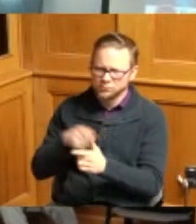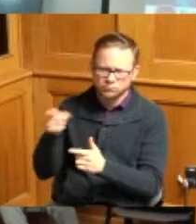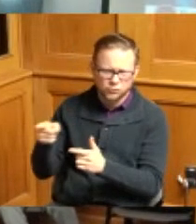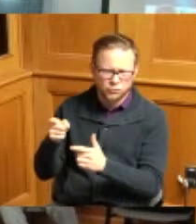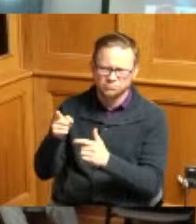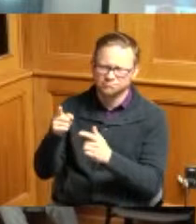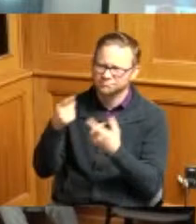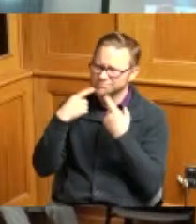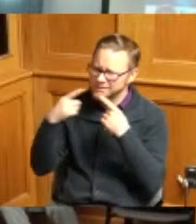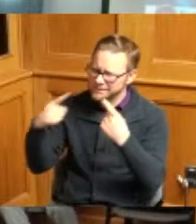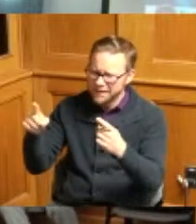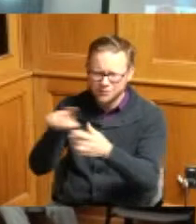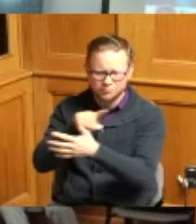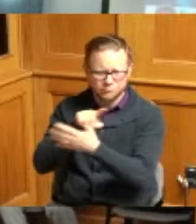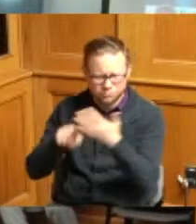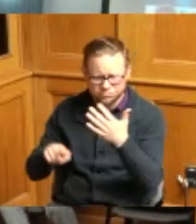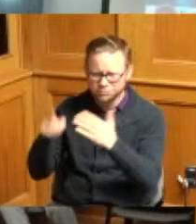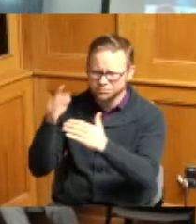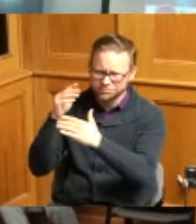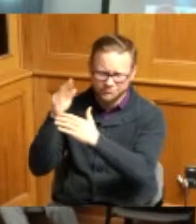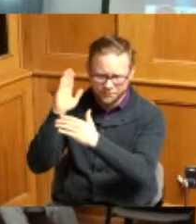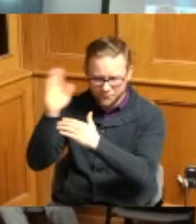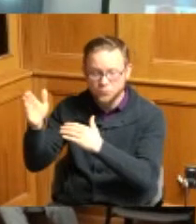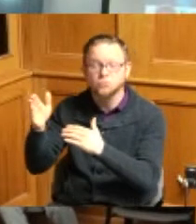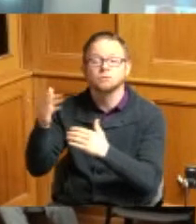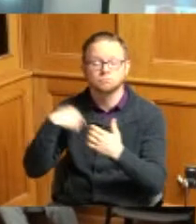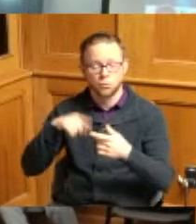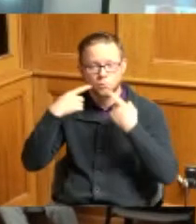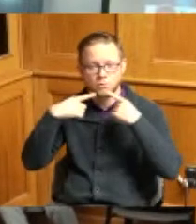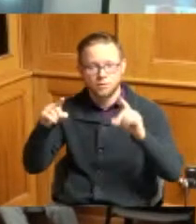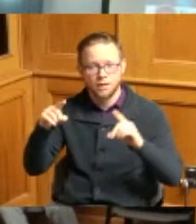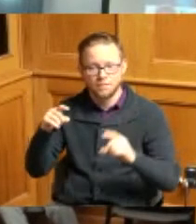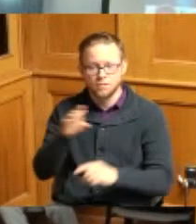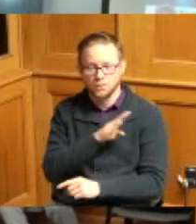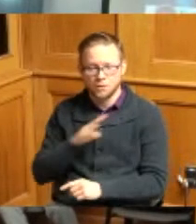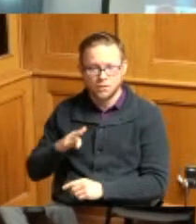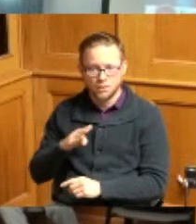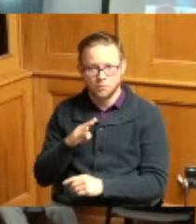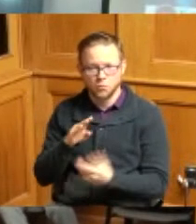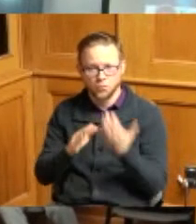be it further proclaimed that the Board of County Commissioners of Hamilton County Ohio